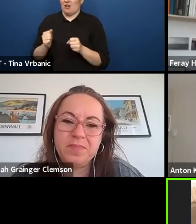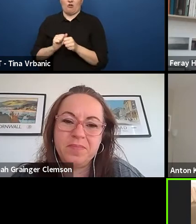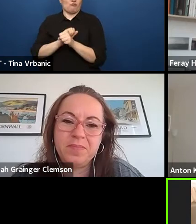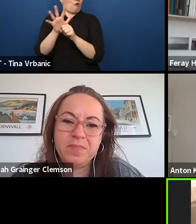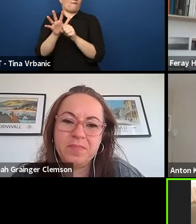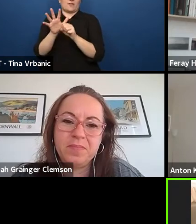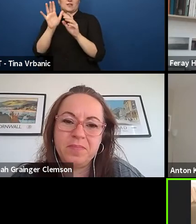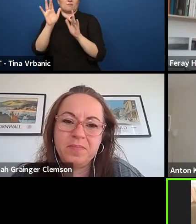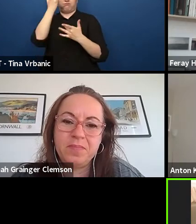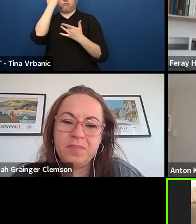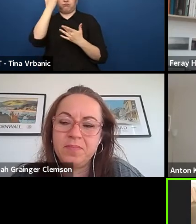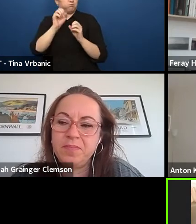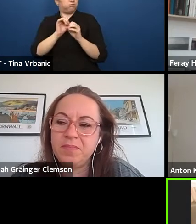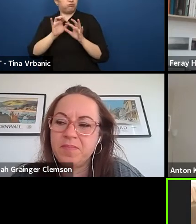I will say, because it's not finished,